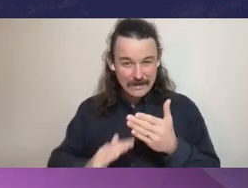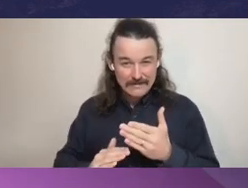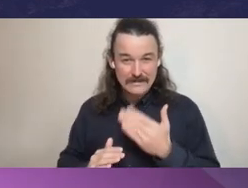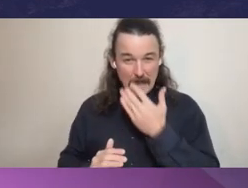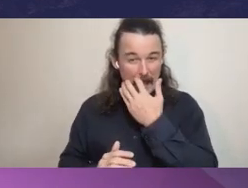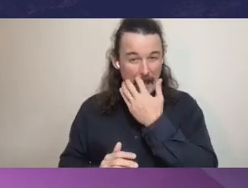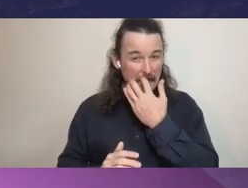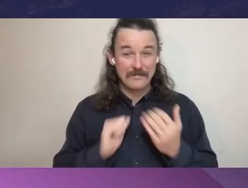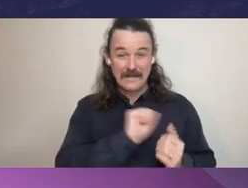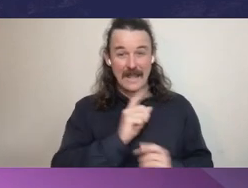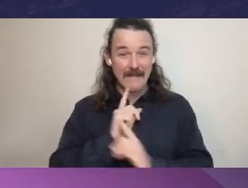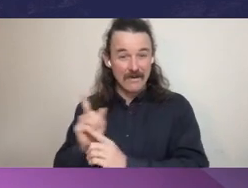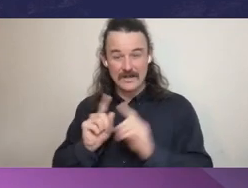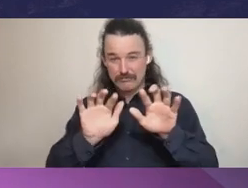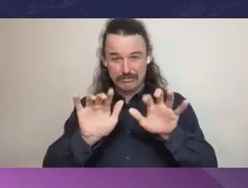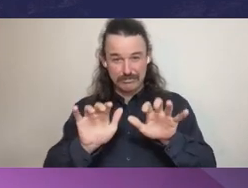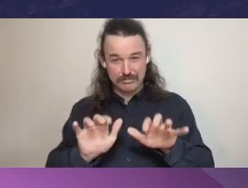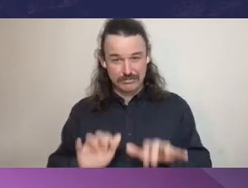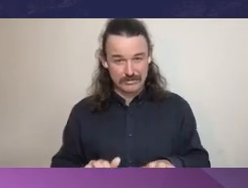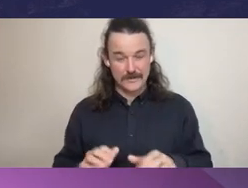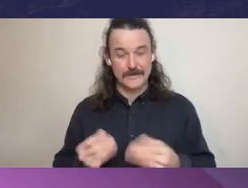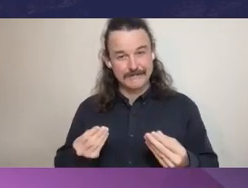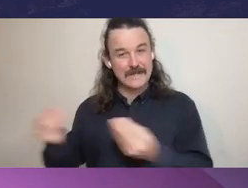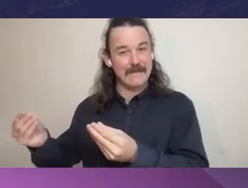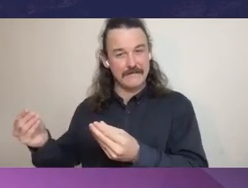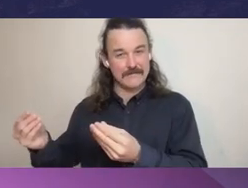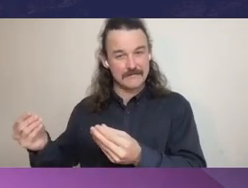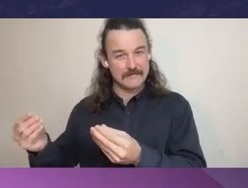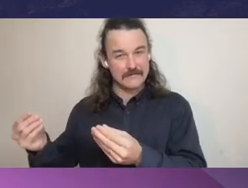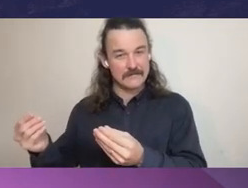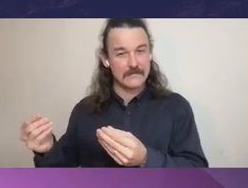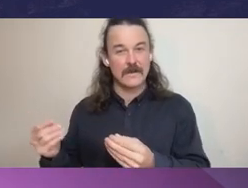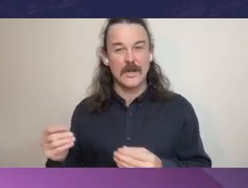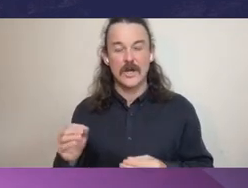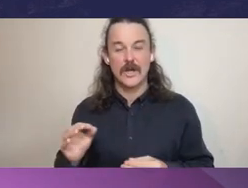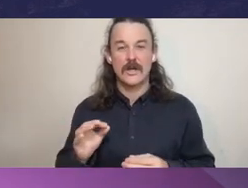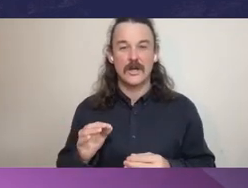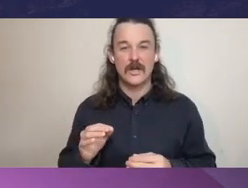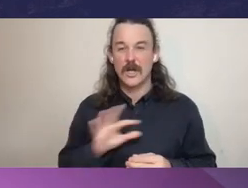not try and second guess and then, as you say, try to not be overly influenced by the advisors